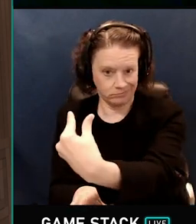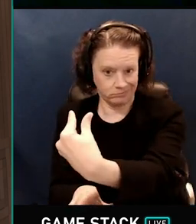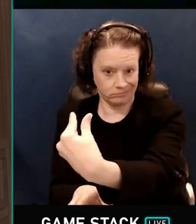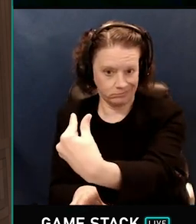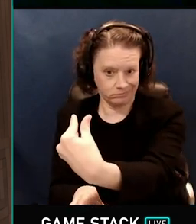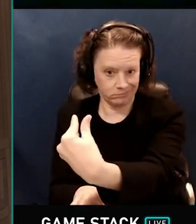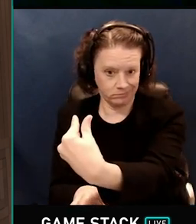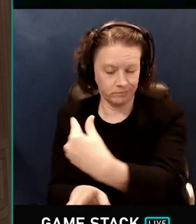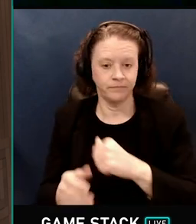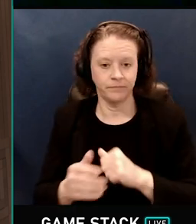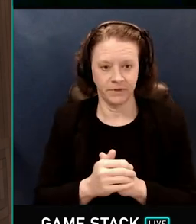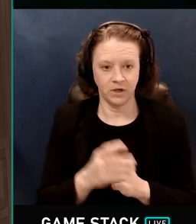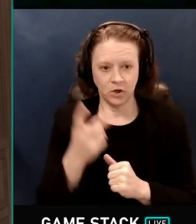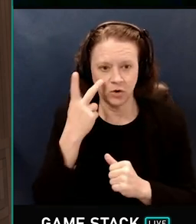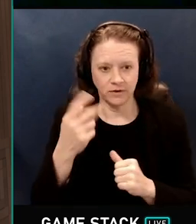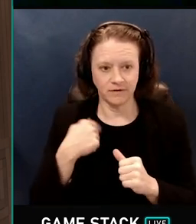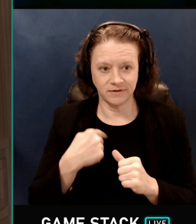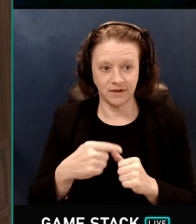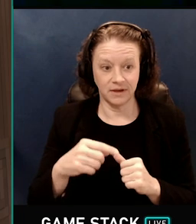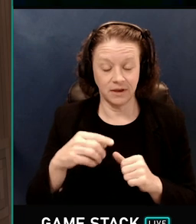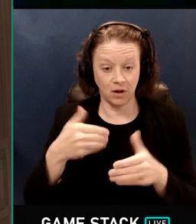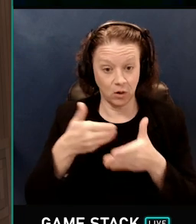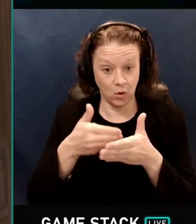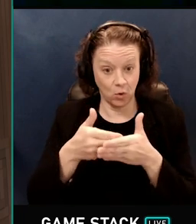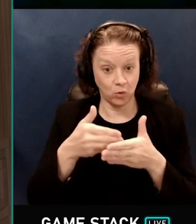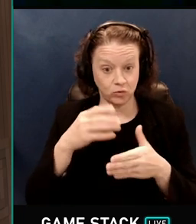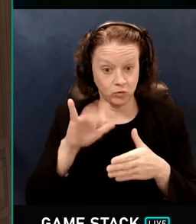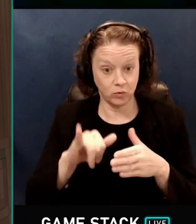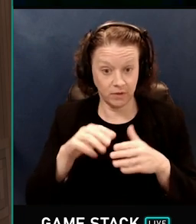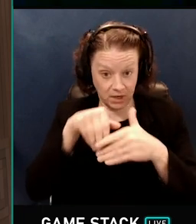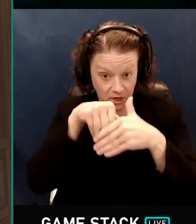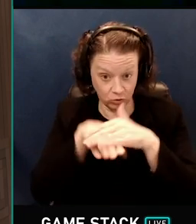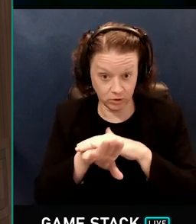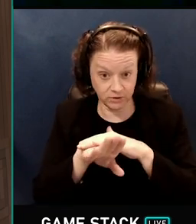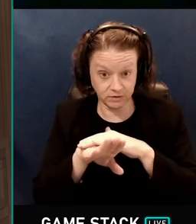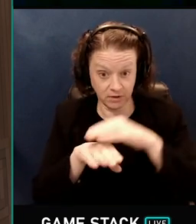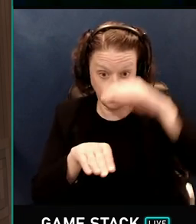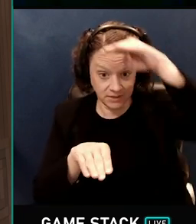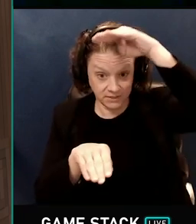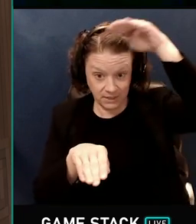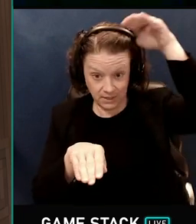And also you get things like the ceiling here by the entrance is brighter, just naturally.